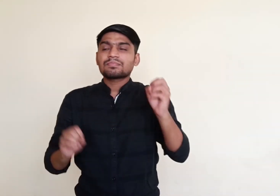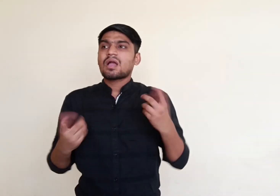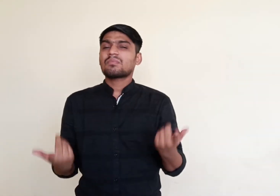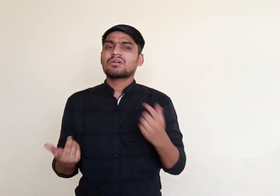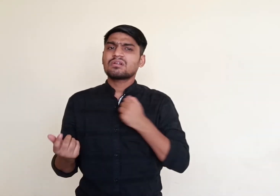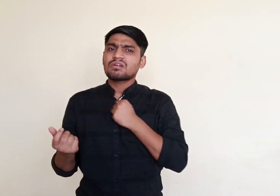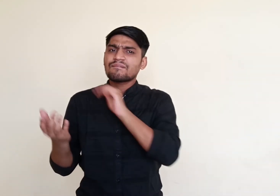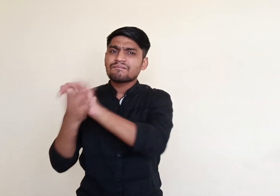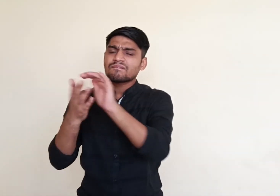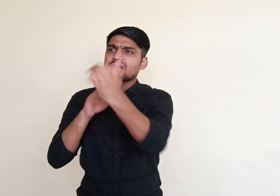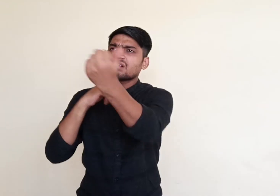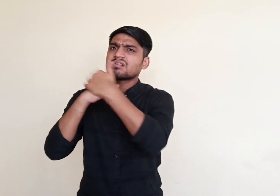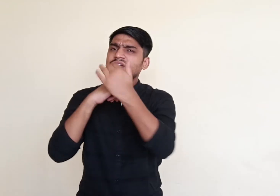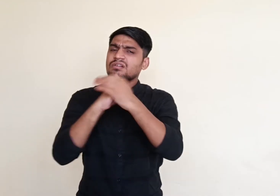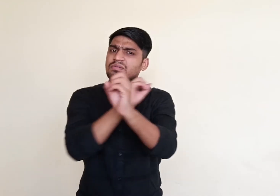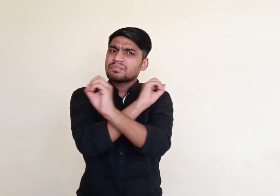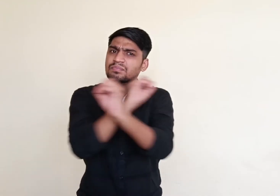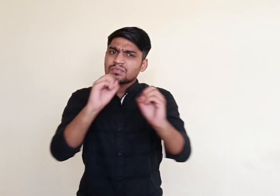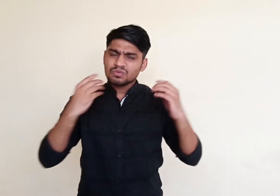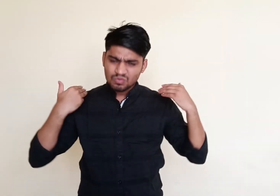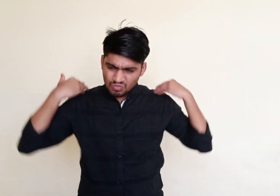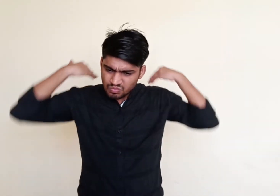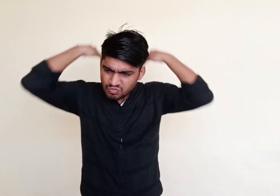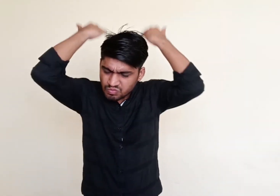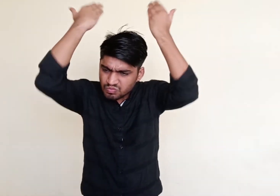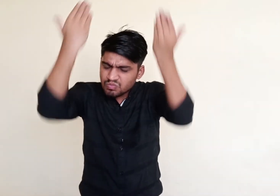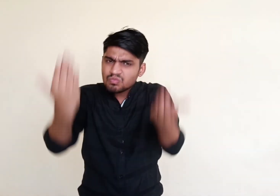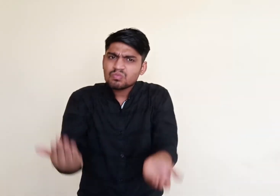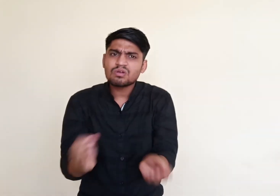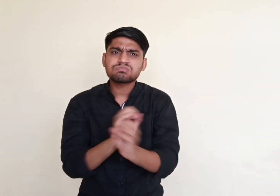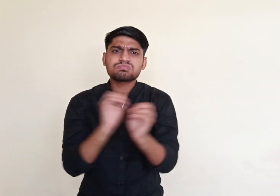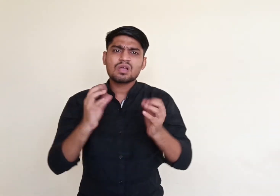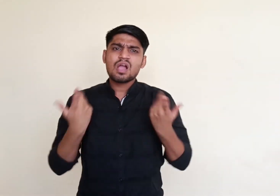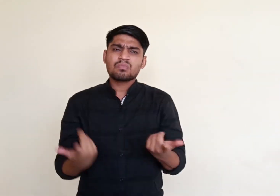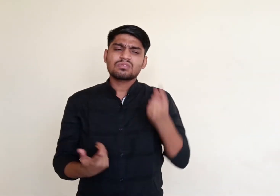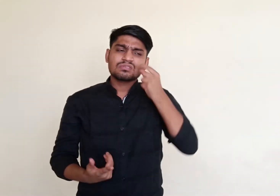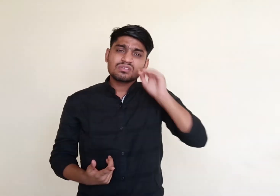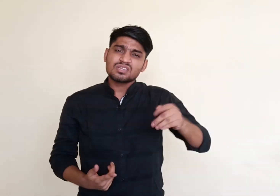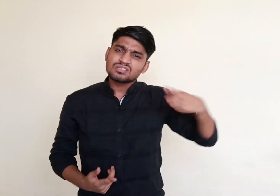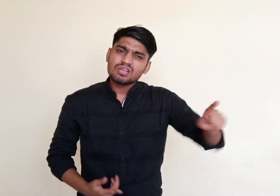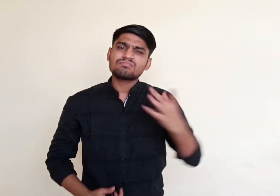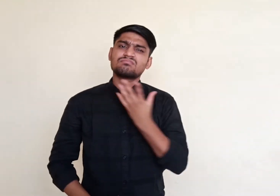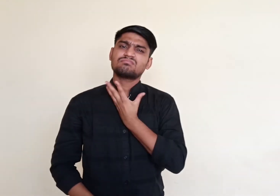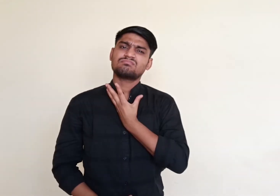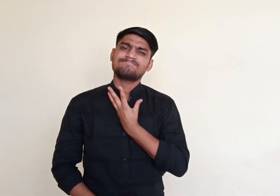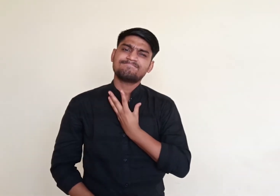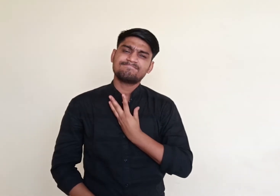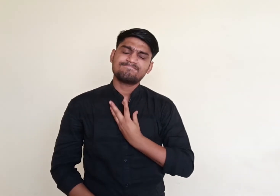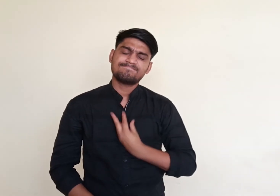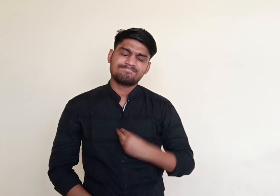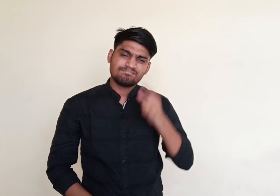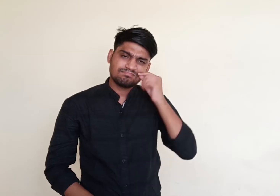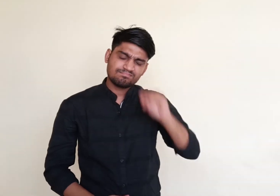He wondered why his friends have not written letters to him. He was very sad.